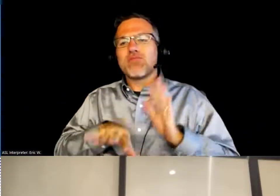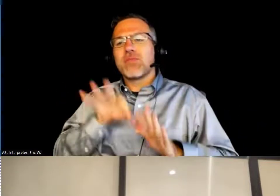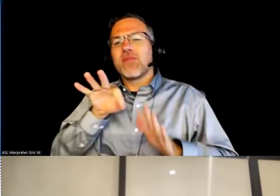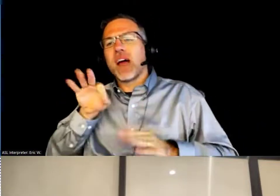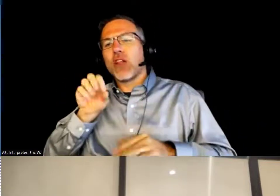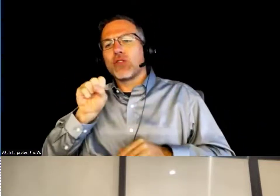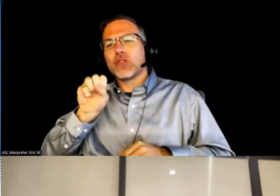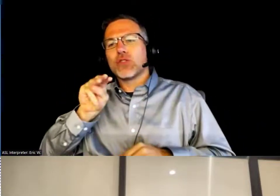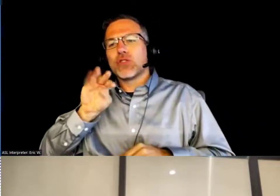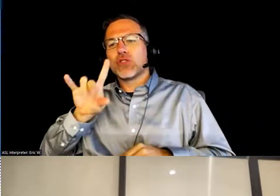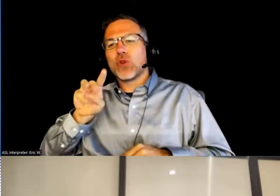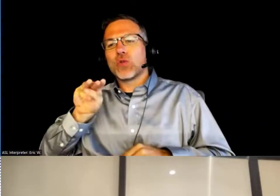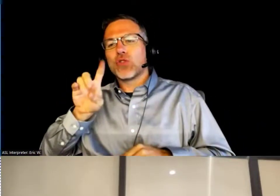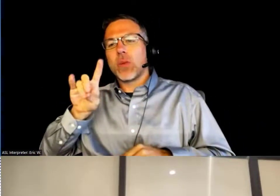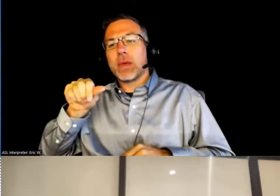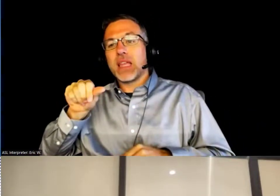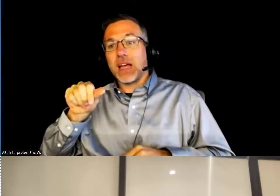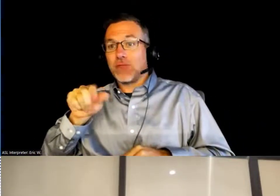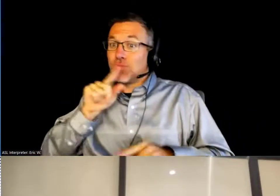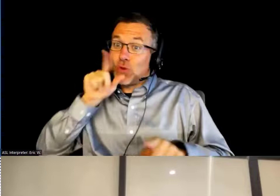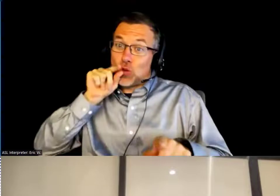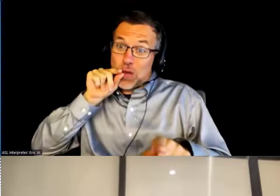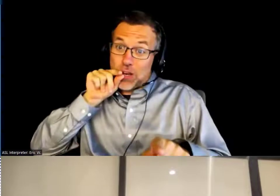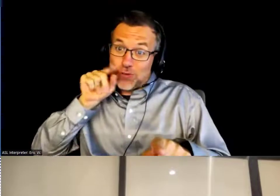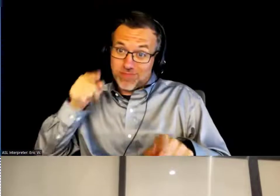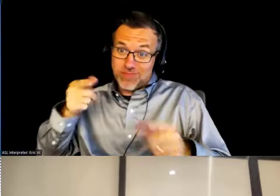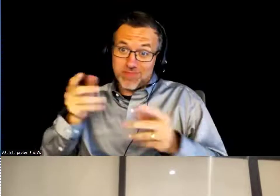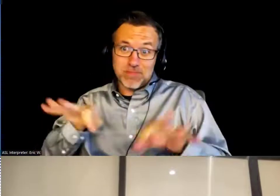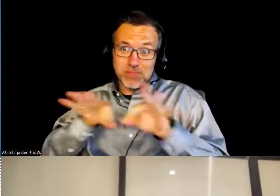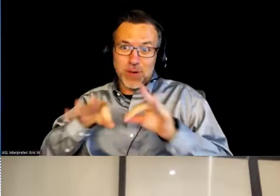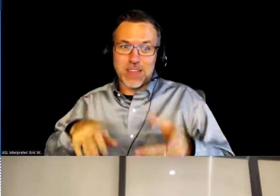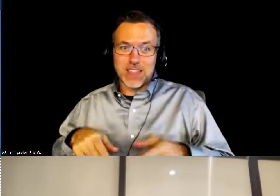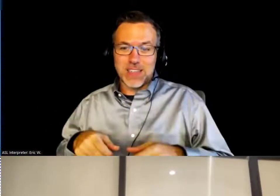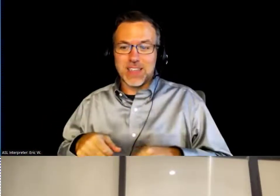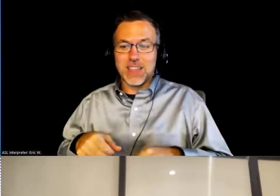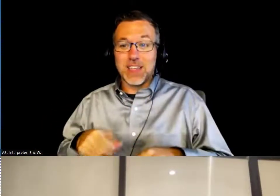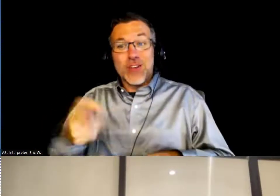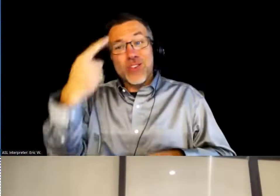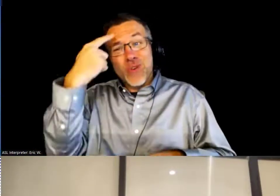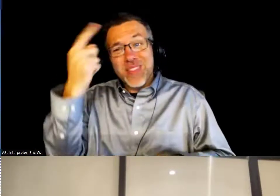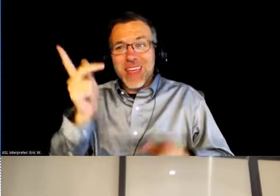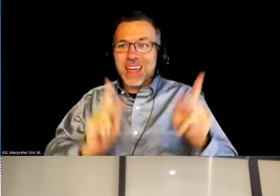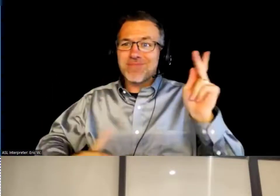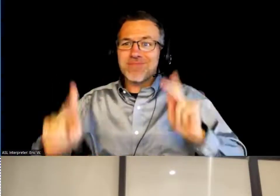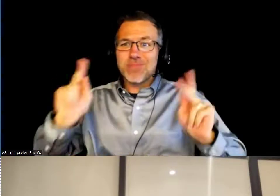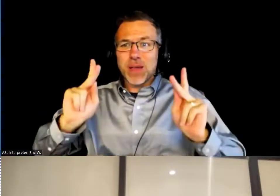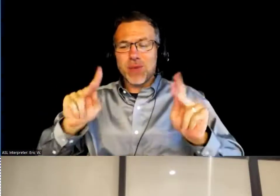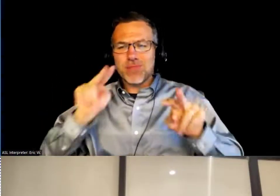Twitter especially. Omar McCrimmon: Yeah. You .. . [ Chatter ] Ismail Ahmed: You'd think more people are active on Twitter, Science Twitter,